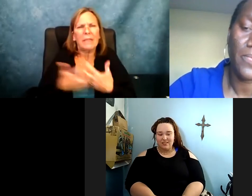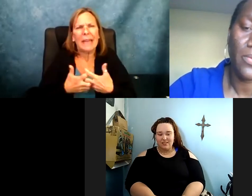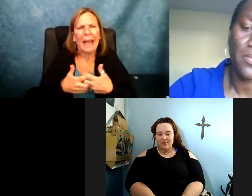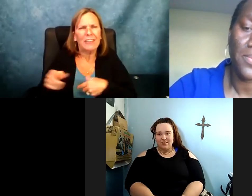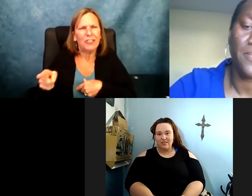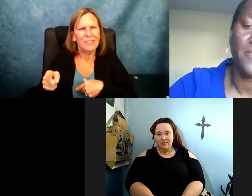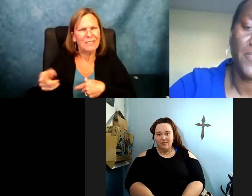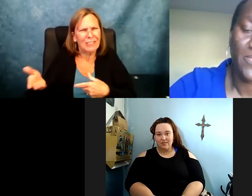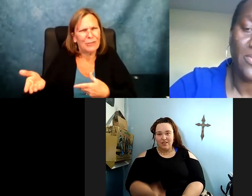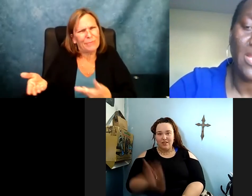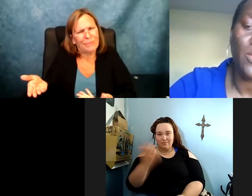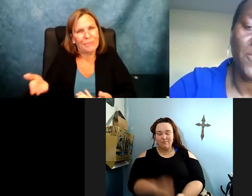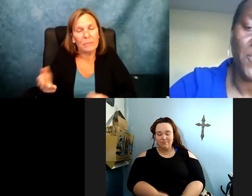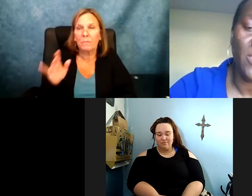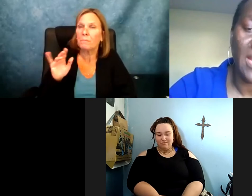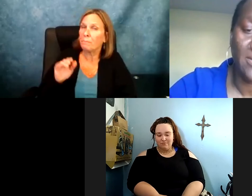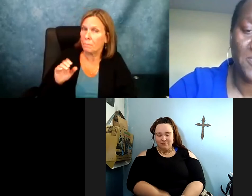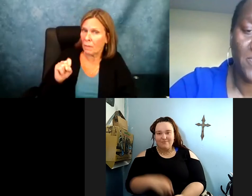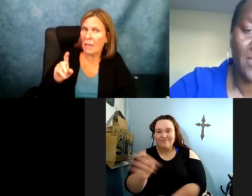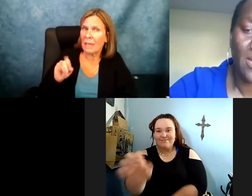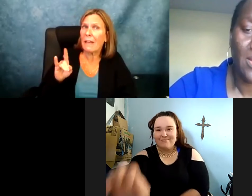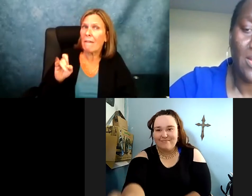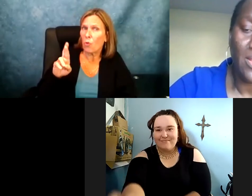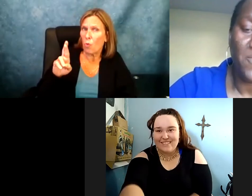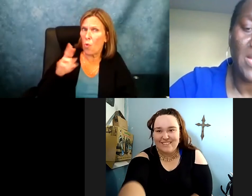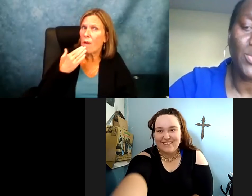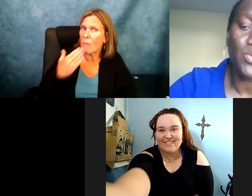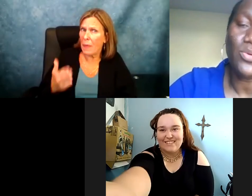want to offer them reseasonable